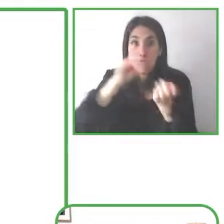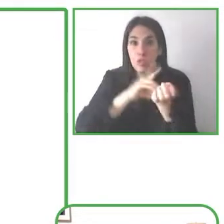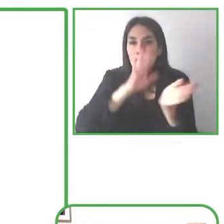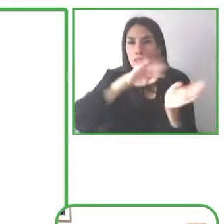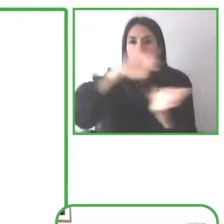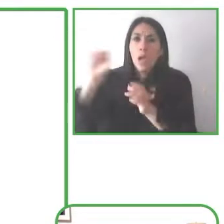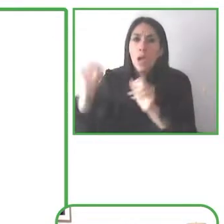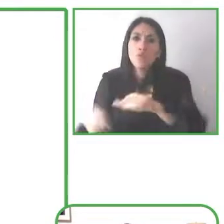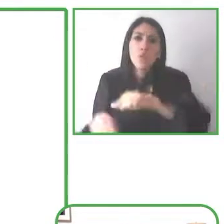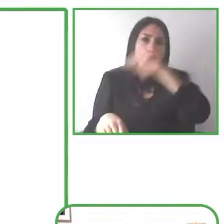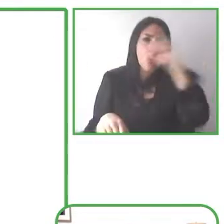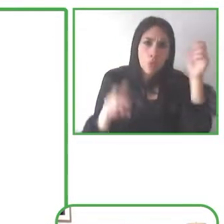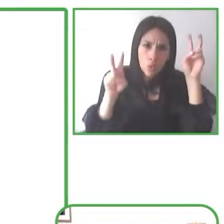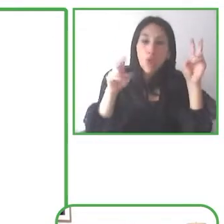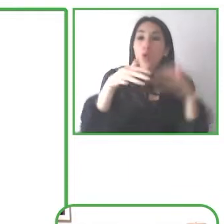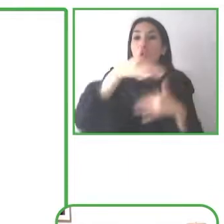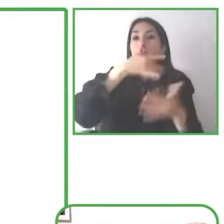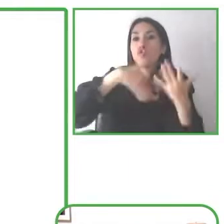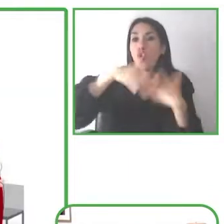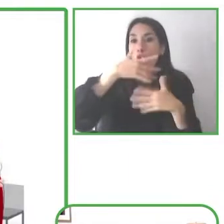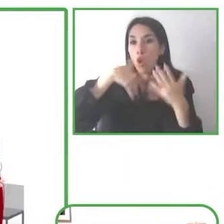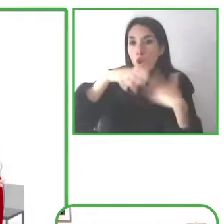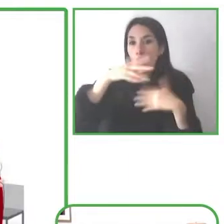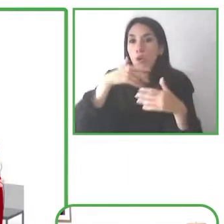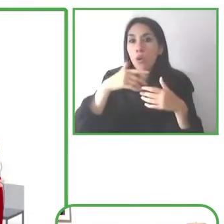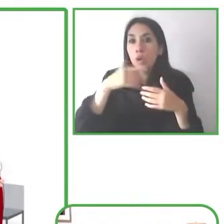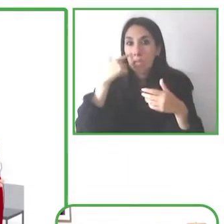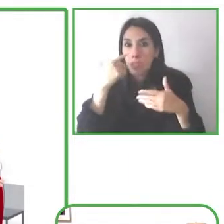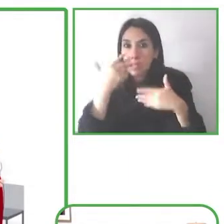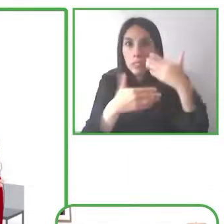through technology.